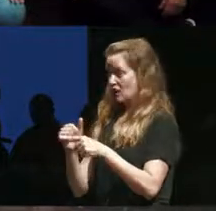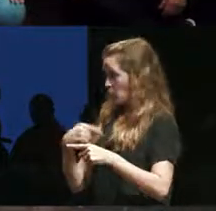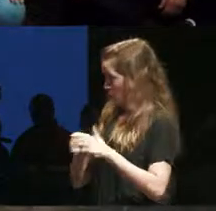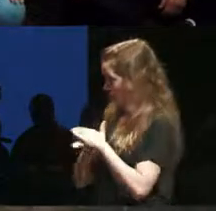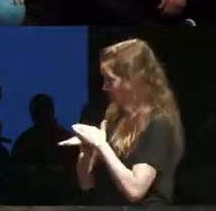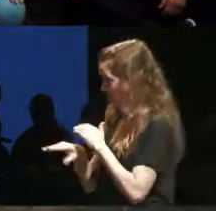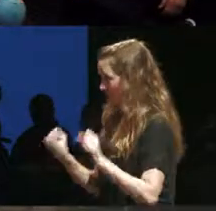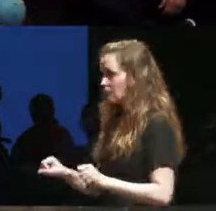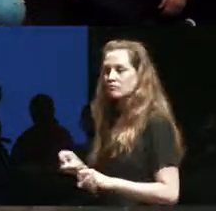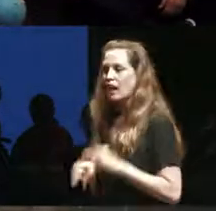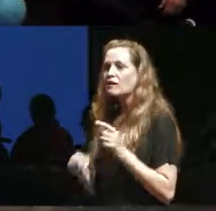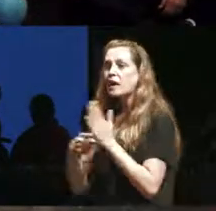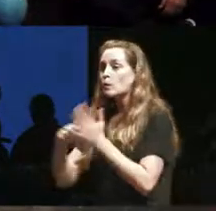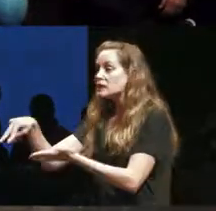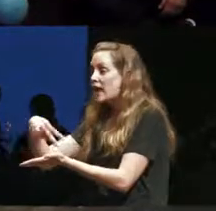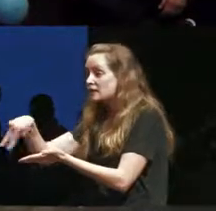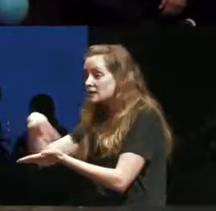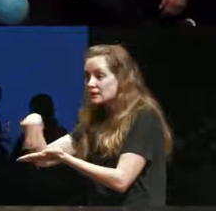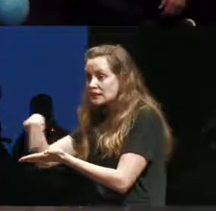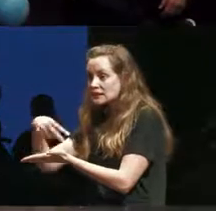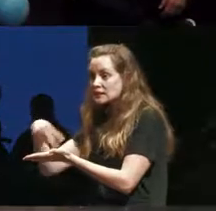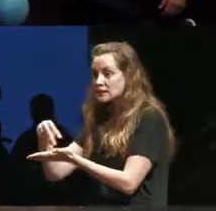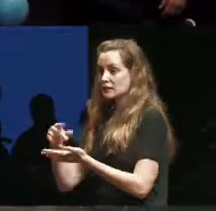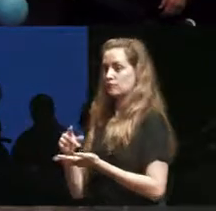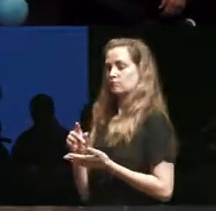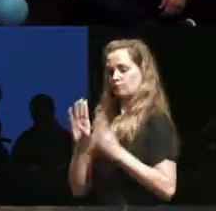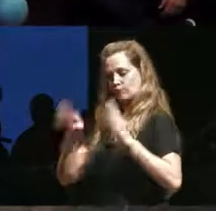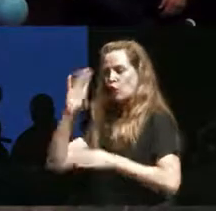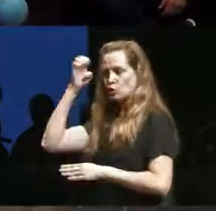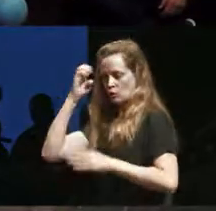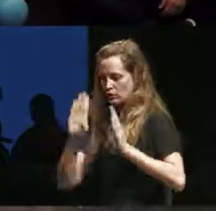want to study dance it's gonna be Eurocentric it's gonna be gender binary